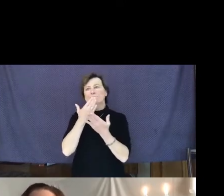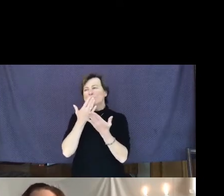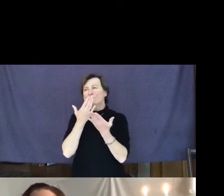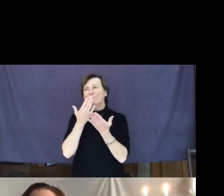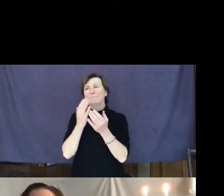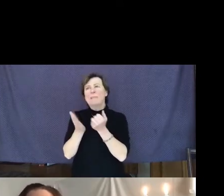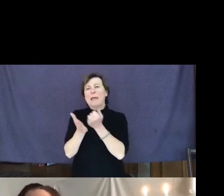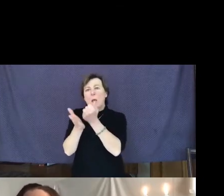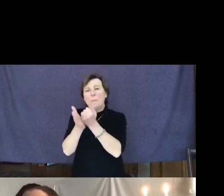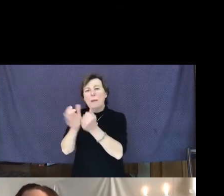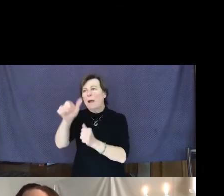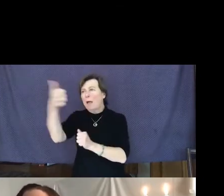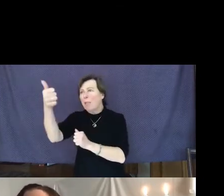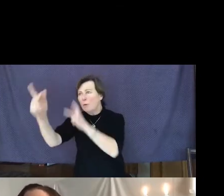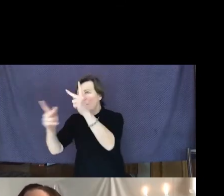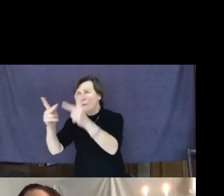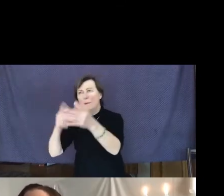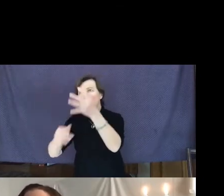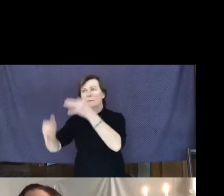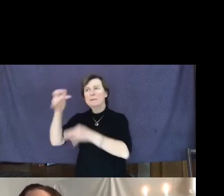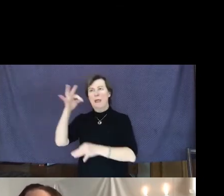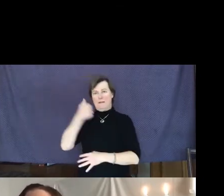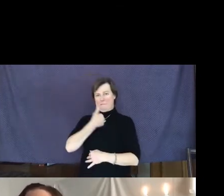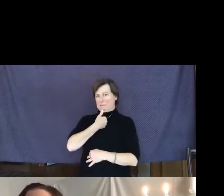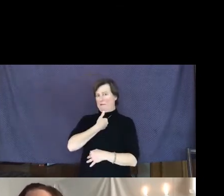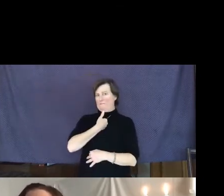As Mother Teresa was fond of saying, "A life